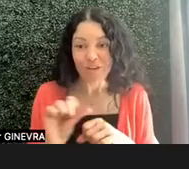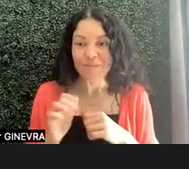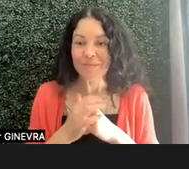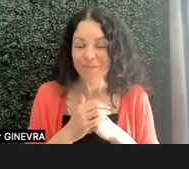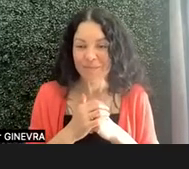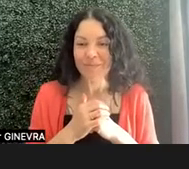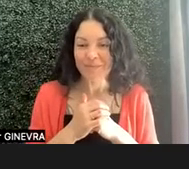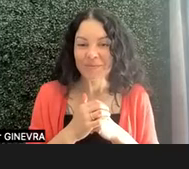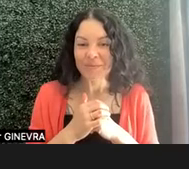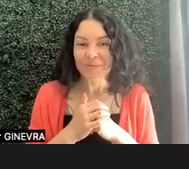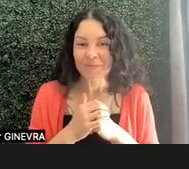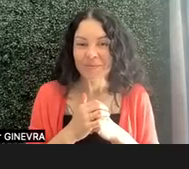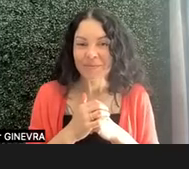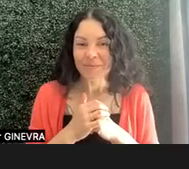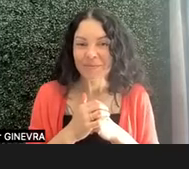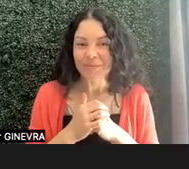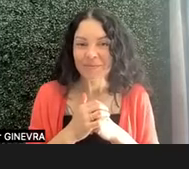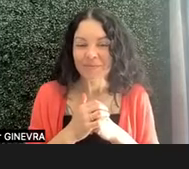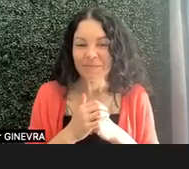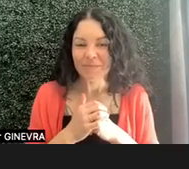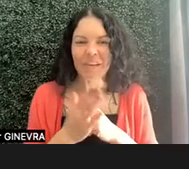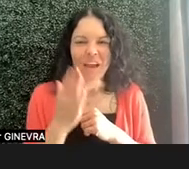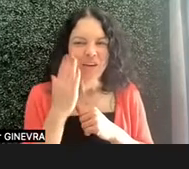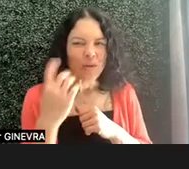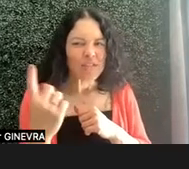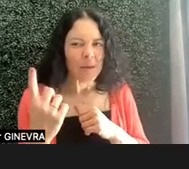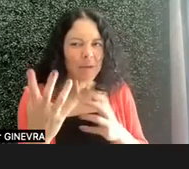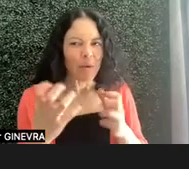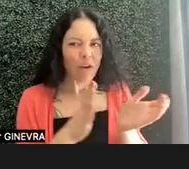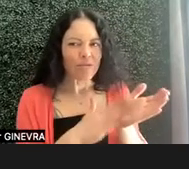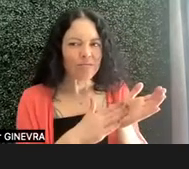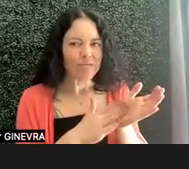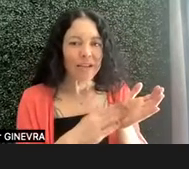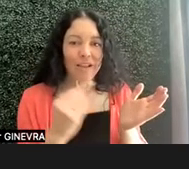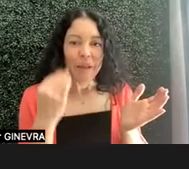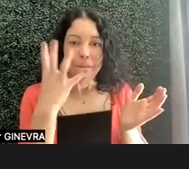It's And I know somebody wanted to give a kudos to this beautiful image.